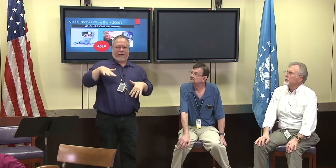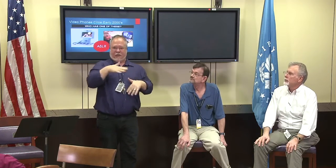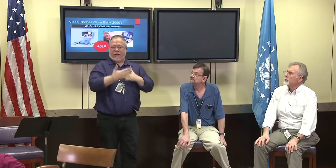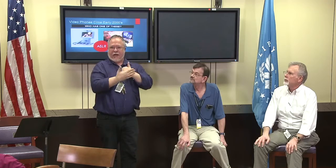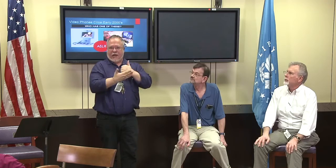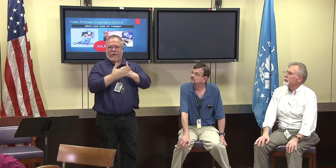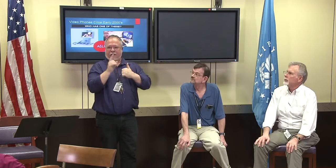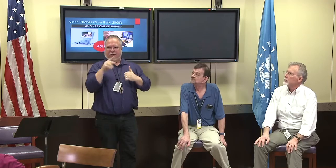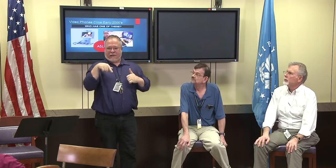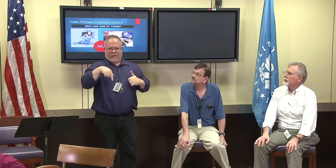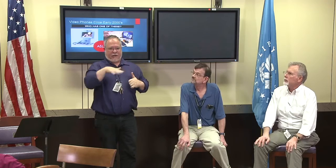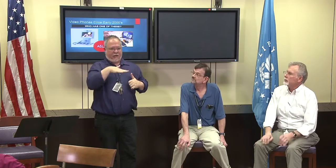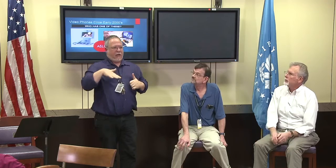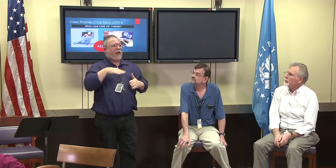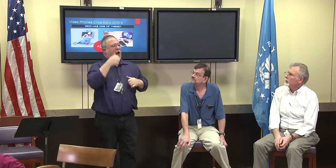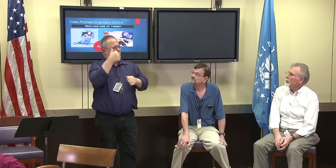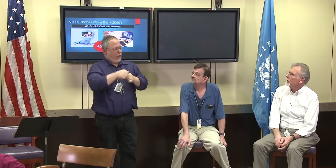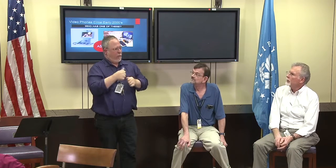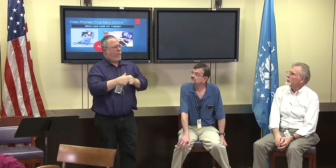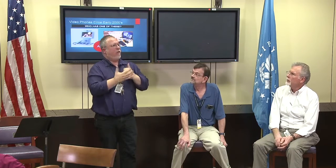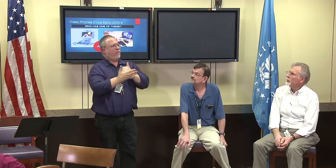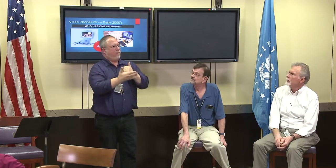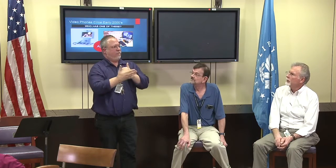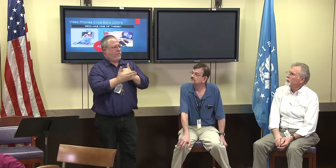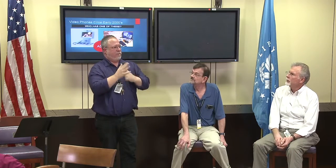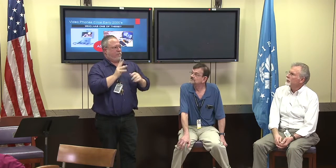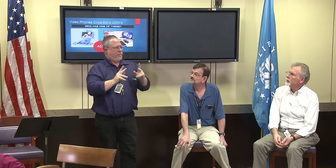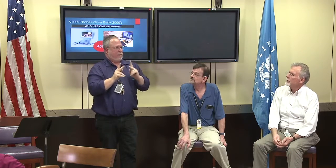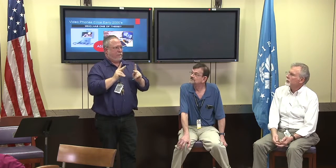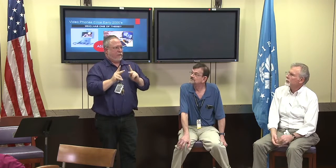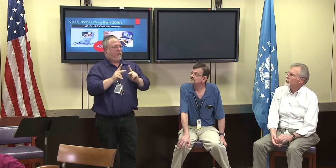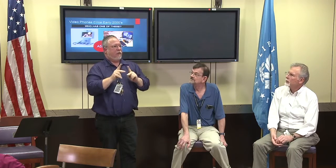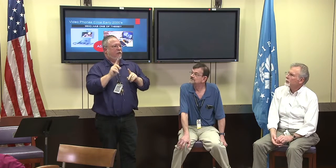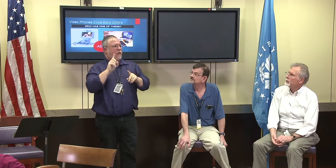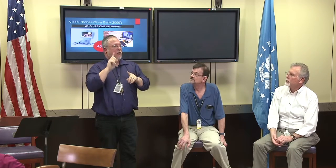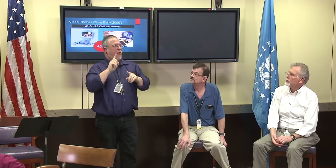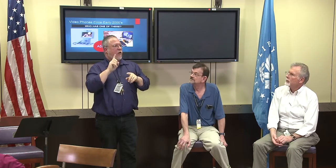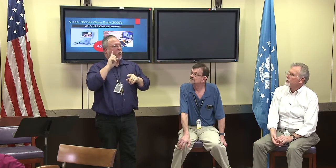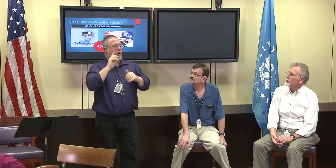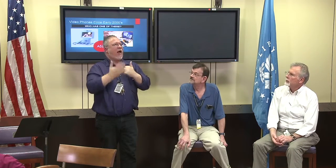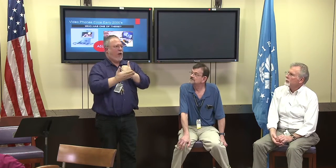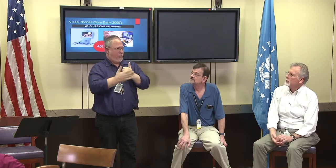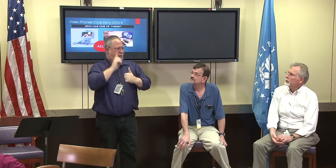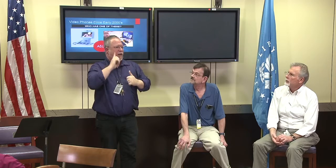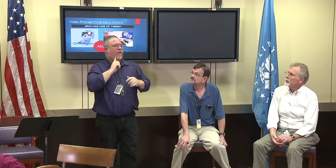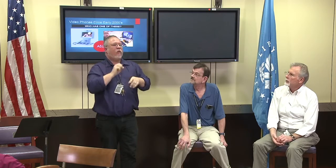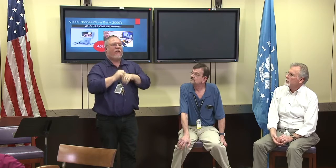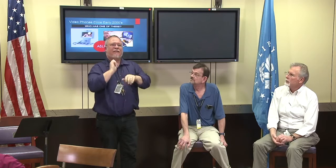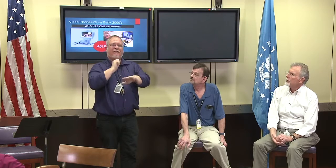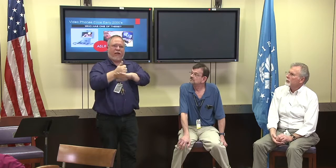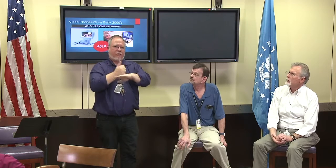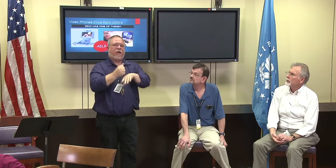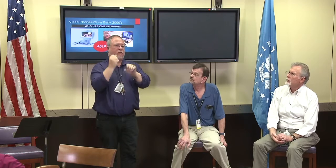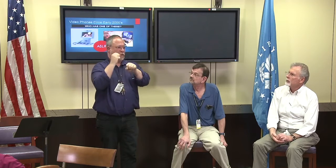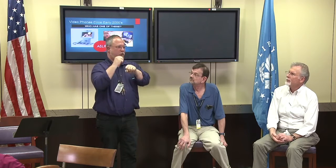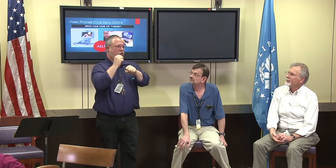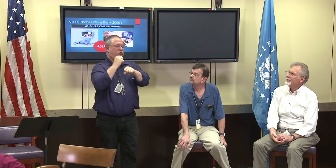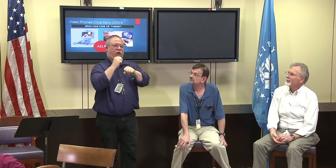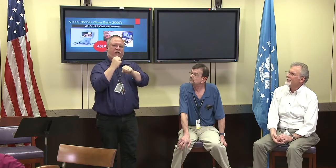and I remember assisting some of the staffs with the Sorinsen. Sorensen, am I saying that correctly,